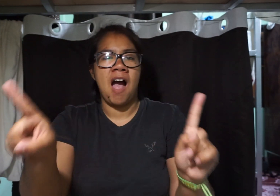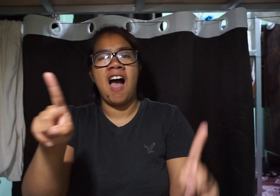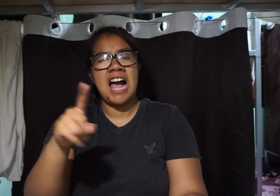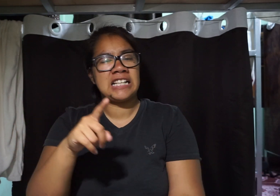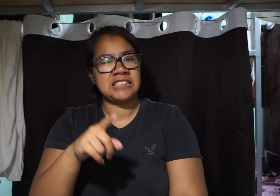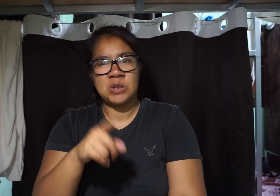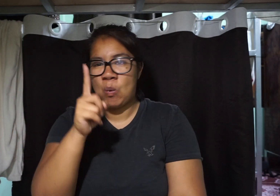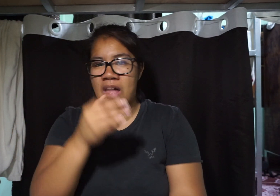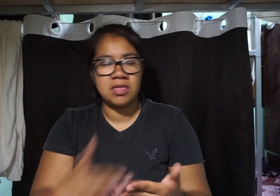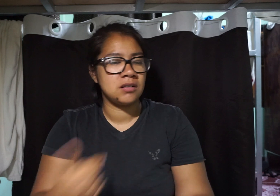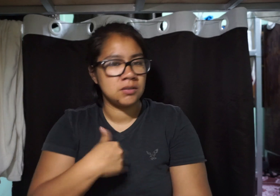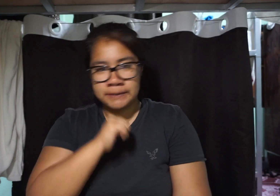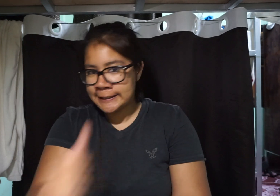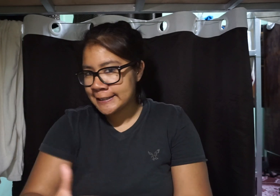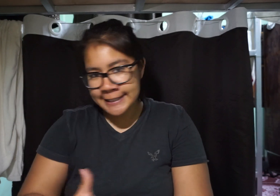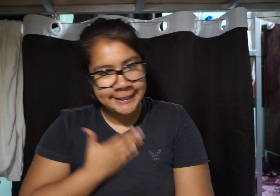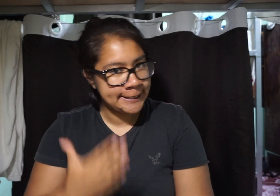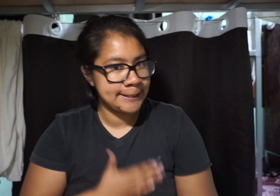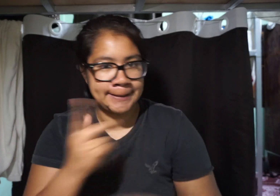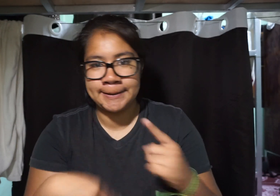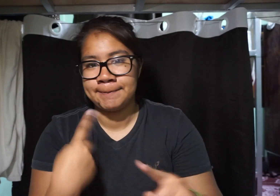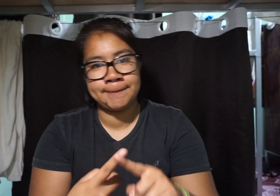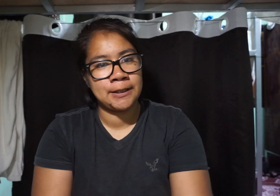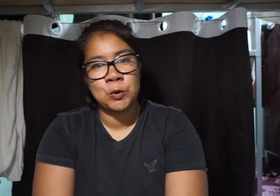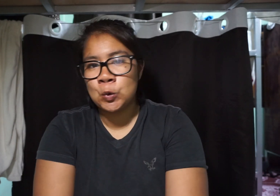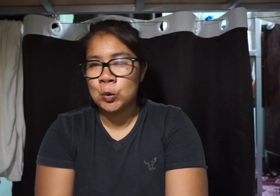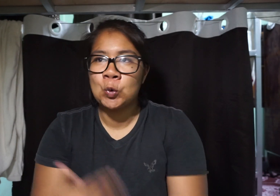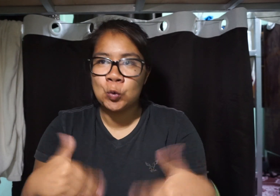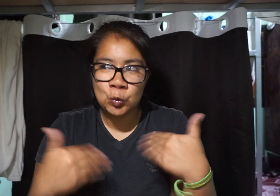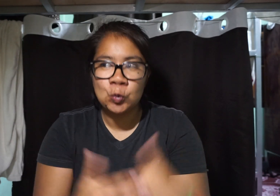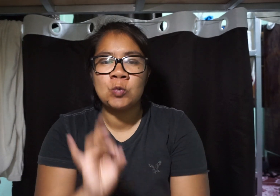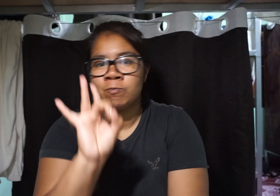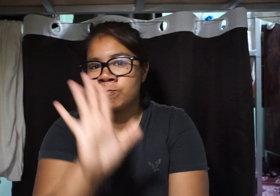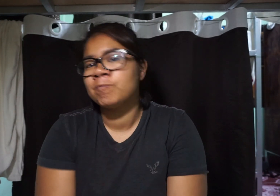But there's one thing I was not happy about Whoooo, it's awful